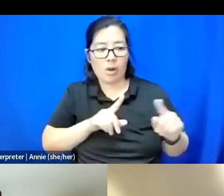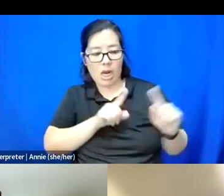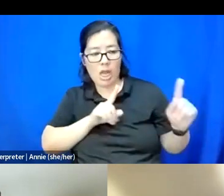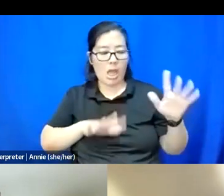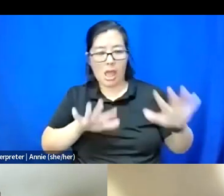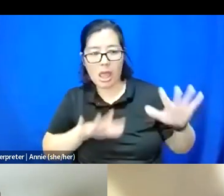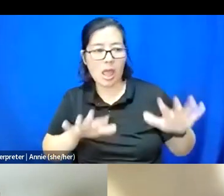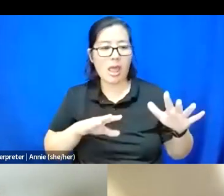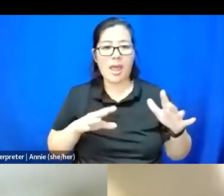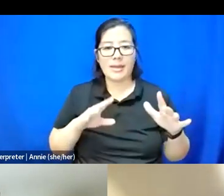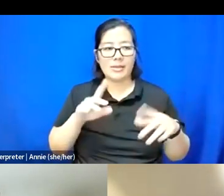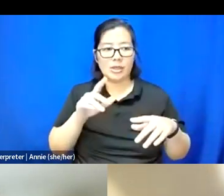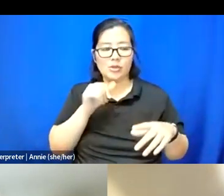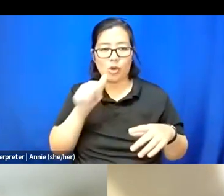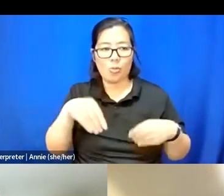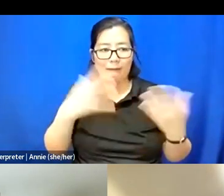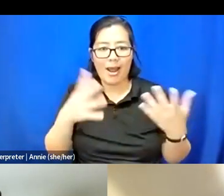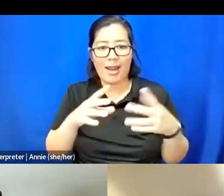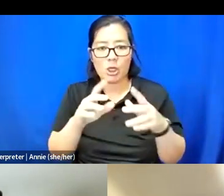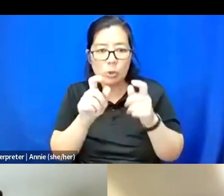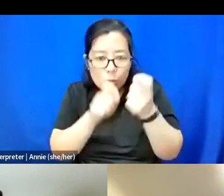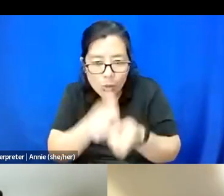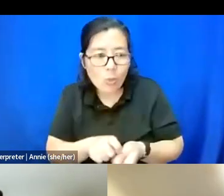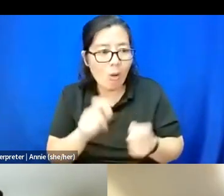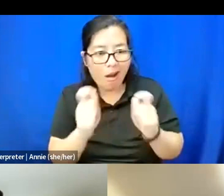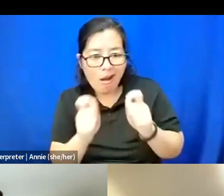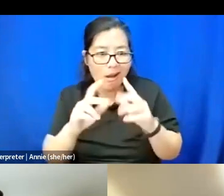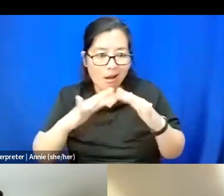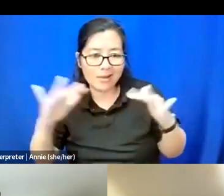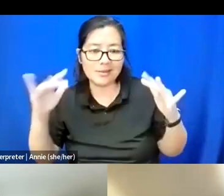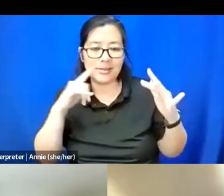And I think that people suffer, particularly Black people suffer because of that.